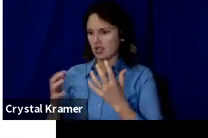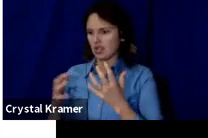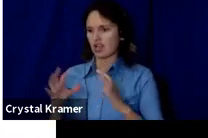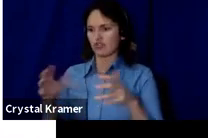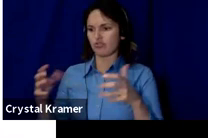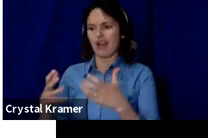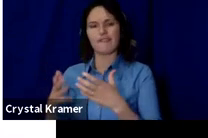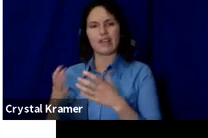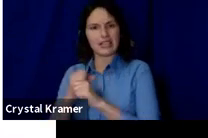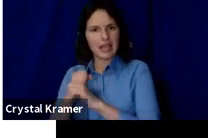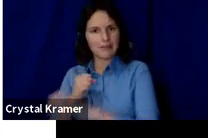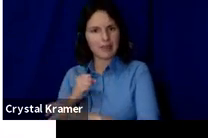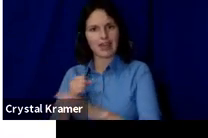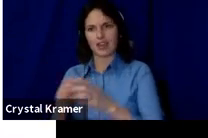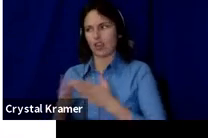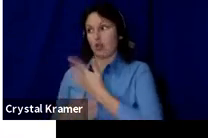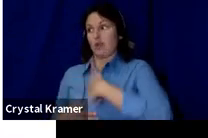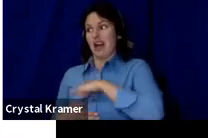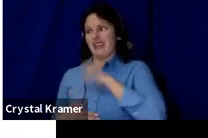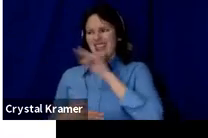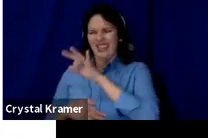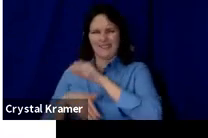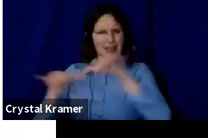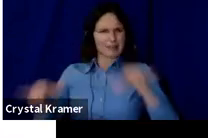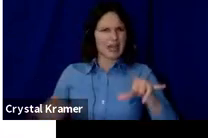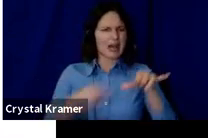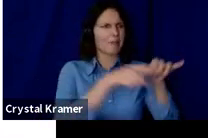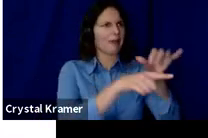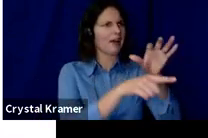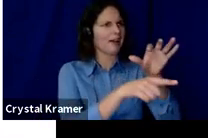You're splitting your audience.